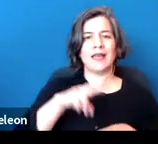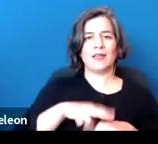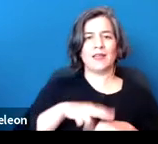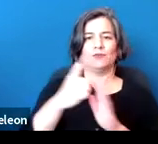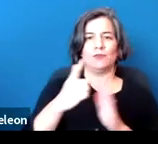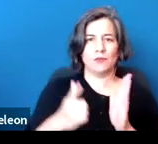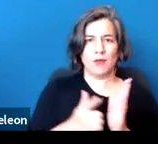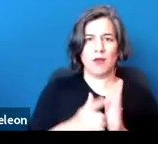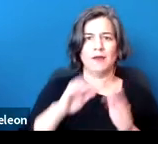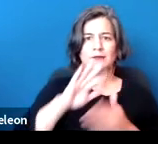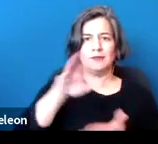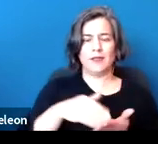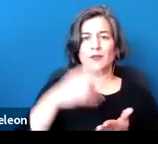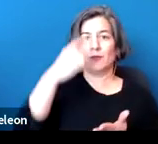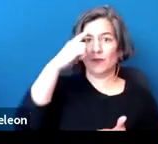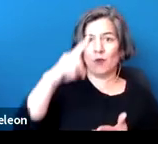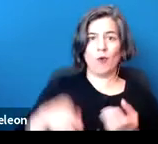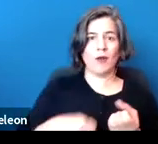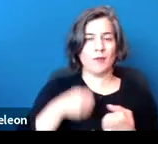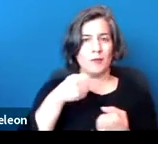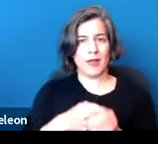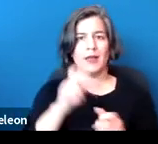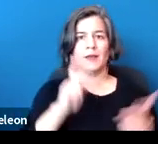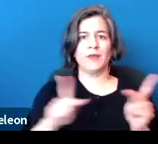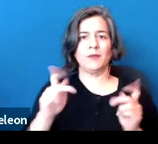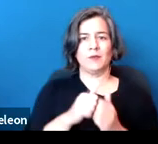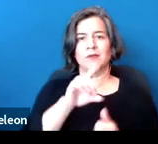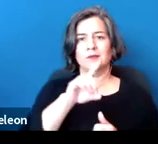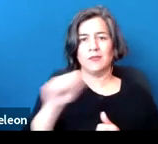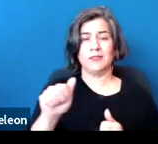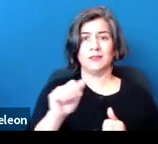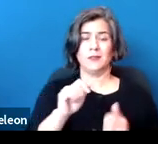with disabilities, and we work on a wide range of disability rights issues,